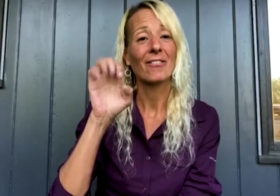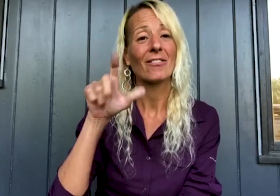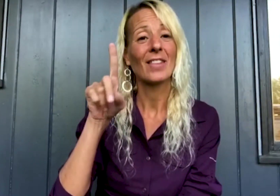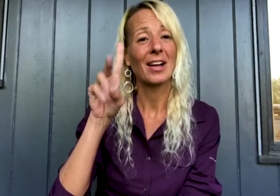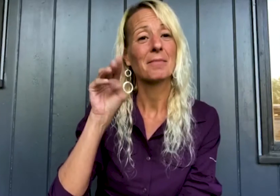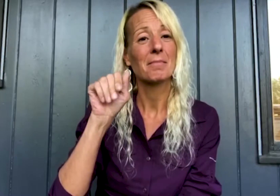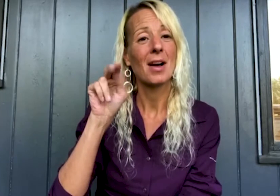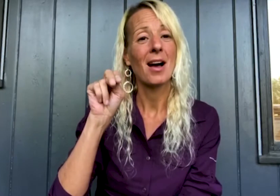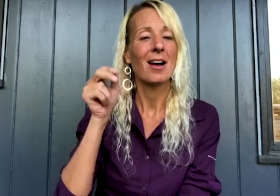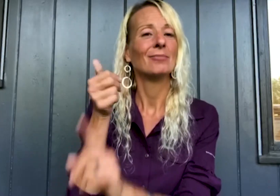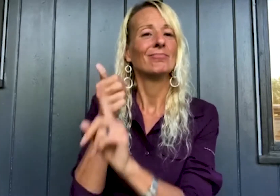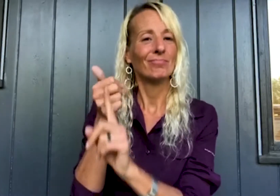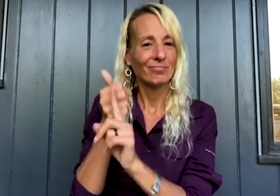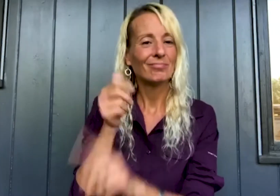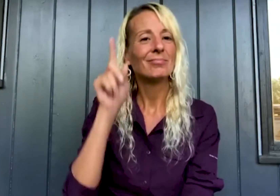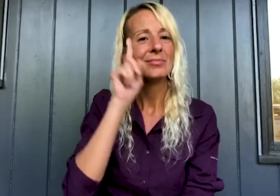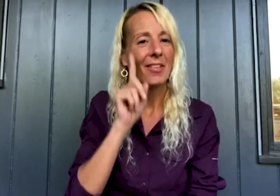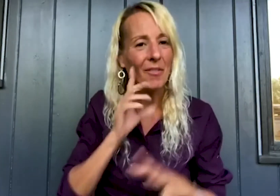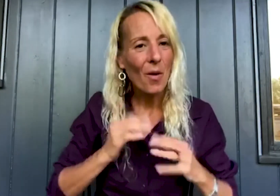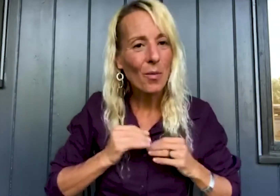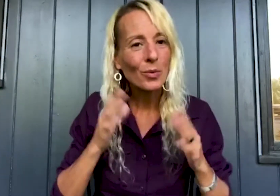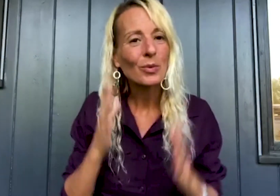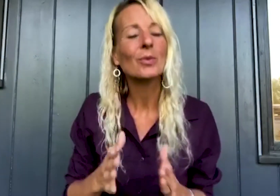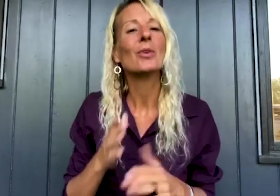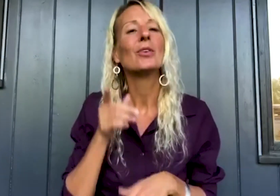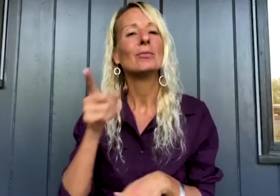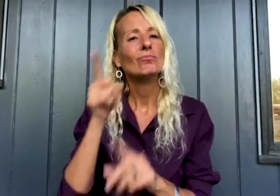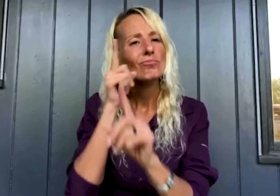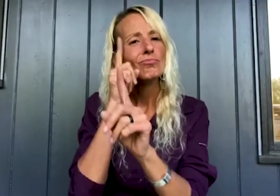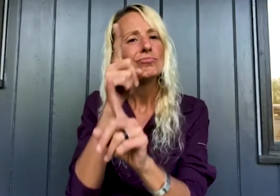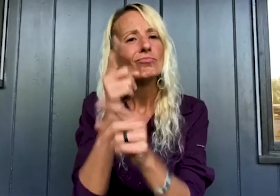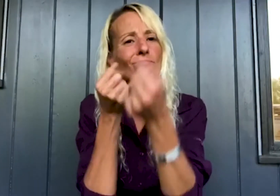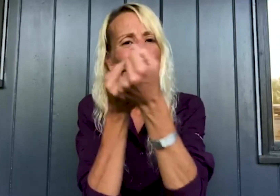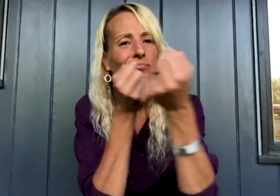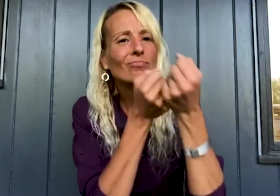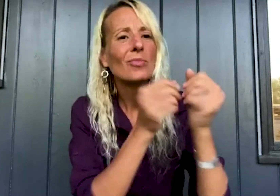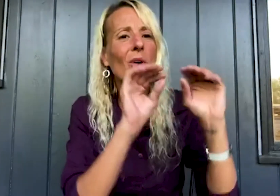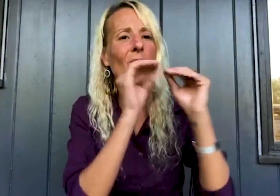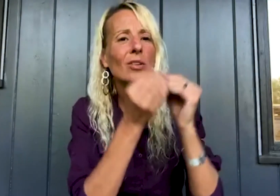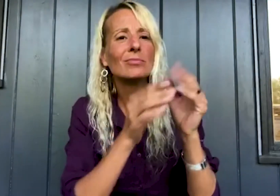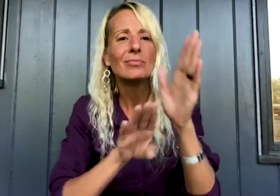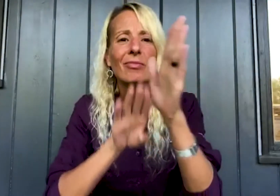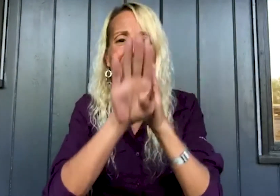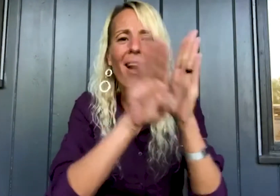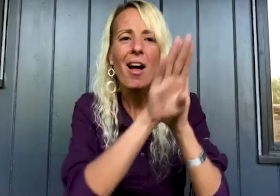a Deaf-owned and led organizational and leadership development company.